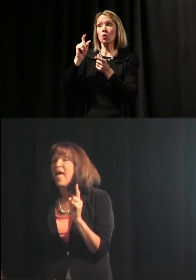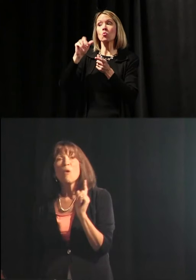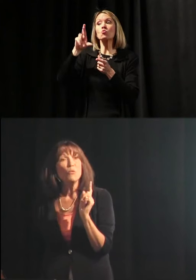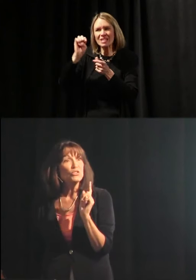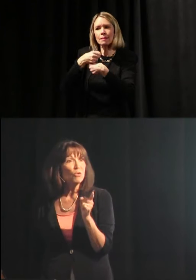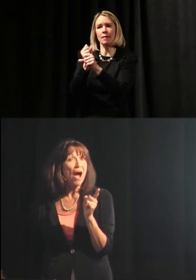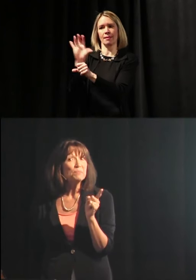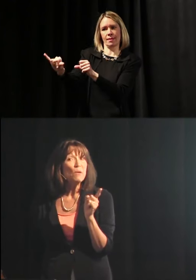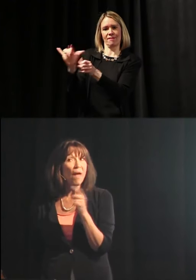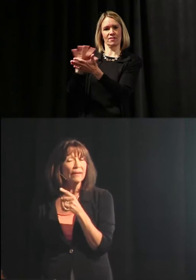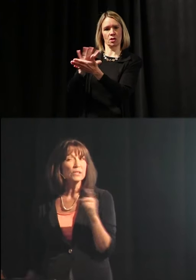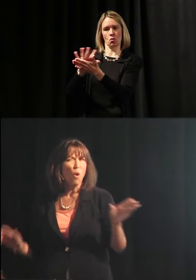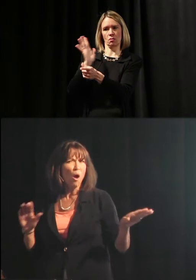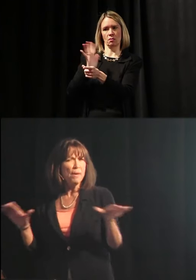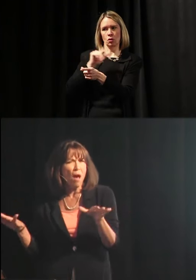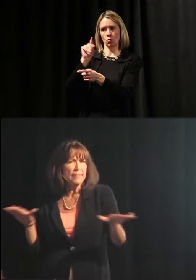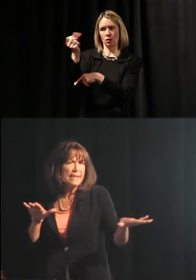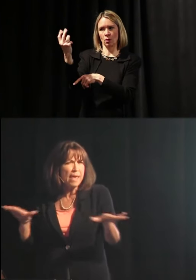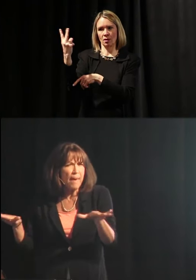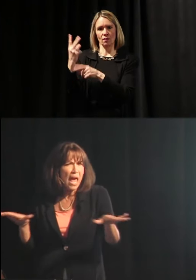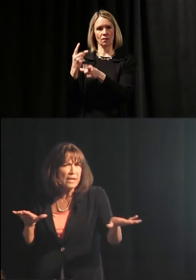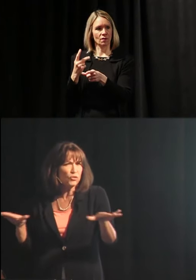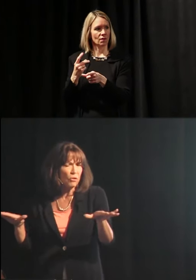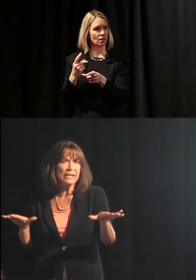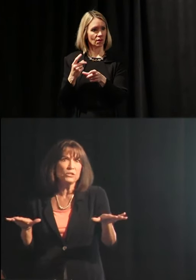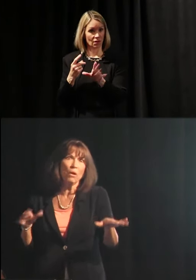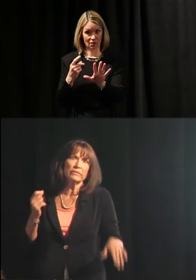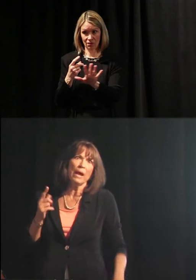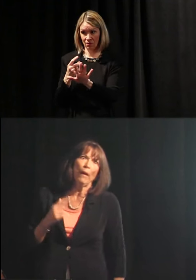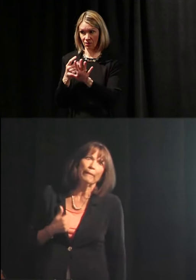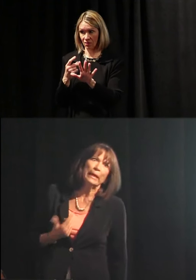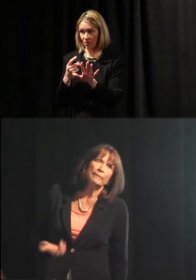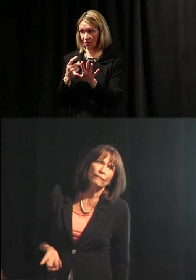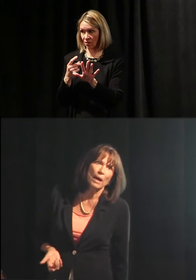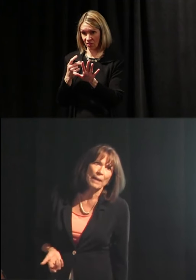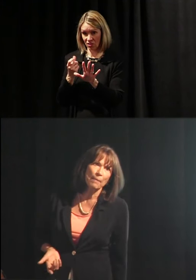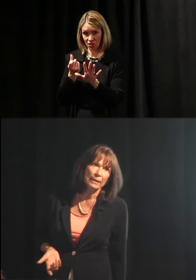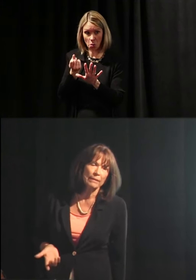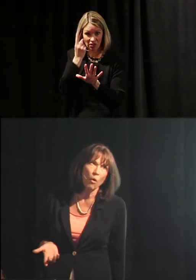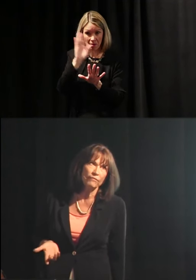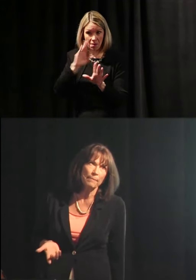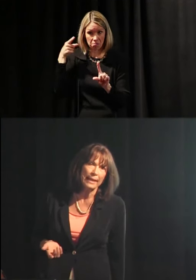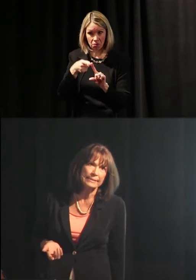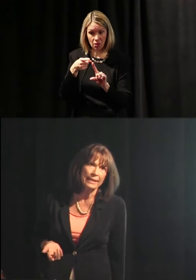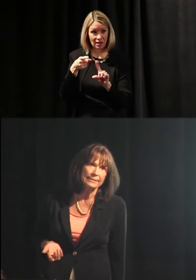Would you guys be willing, so we'll all be on the same page, or at least you'll understand where I'm coming from and I can hopefully make sense,